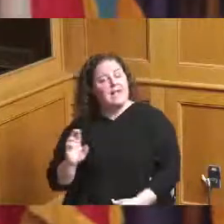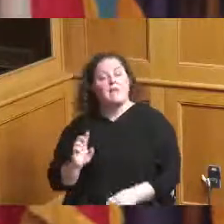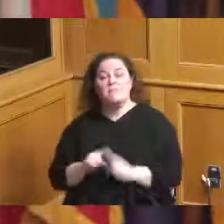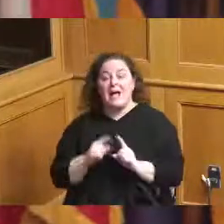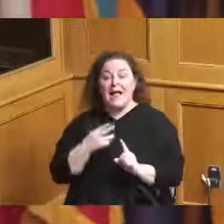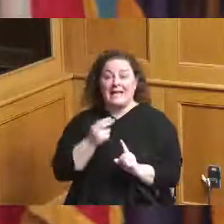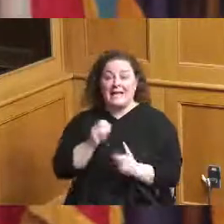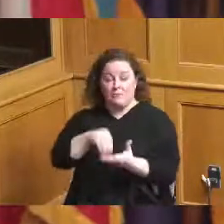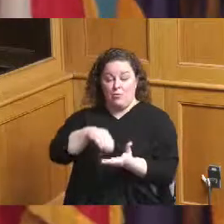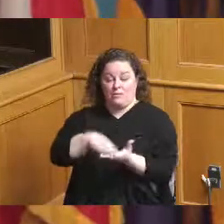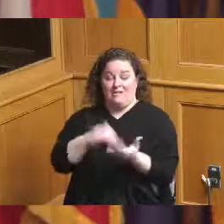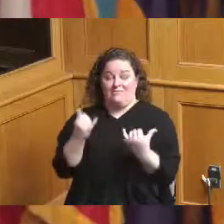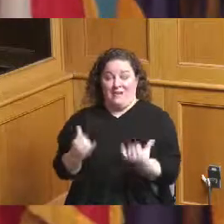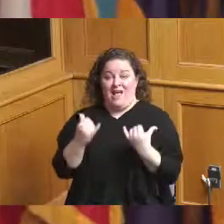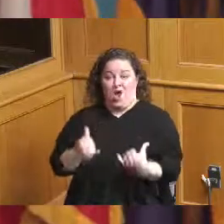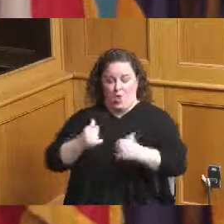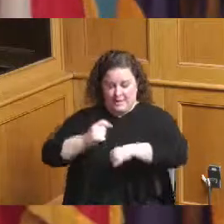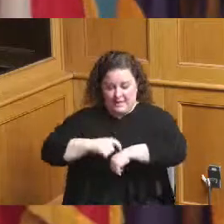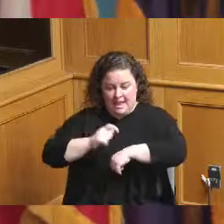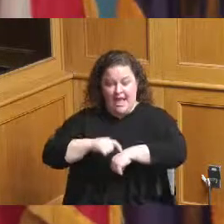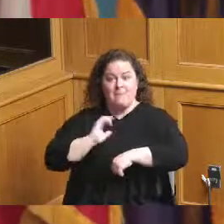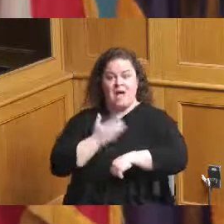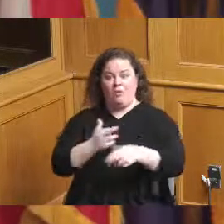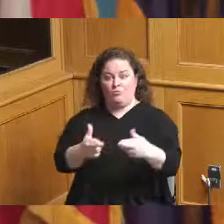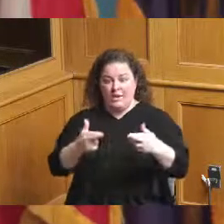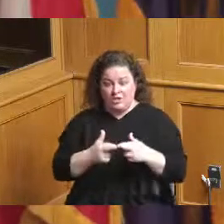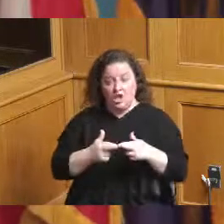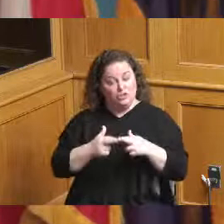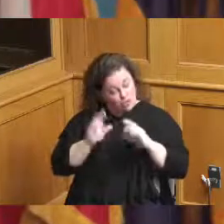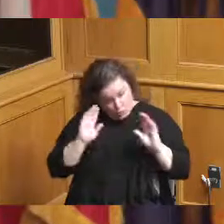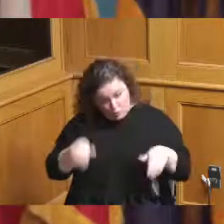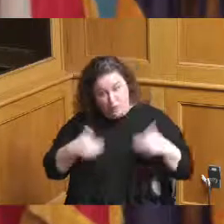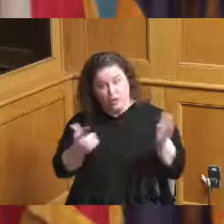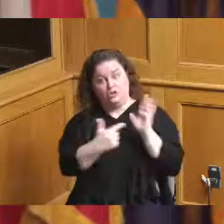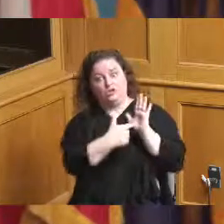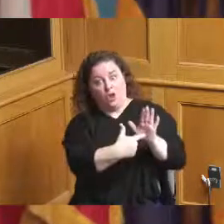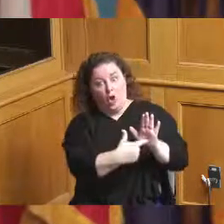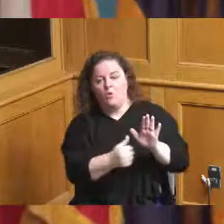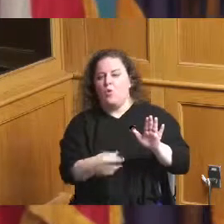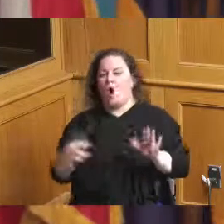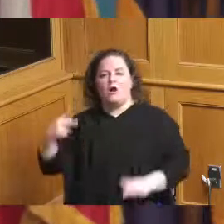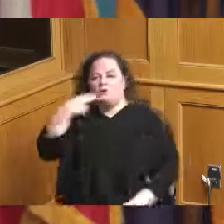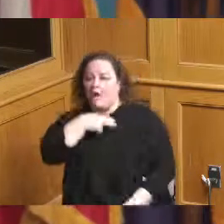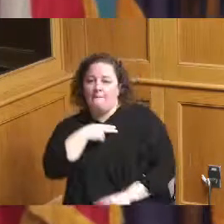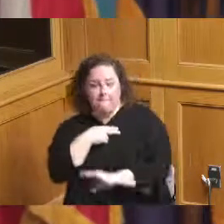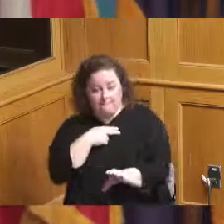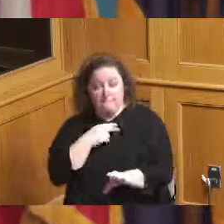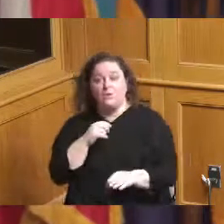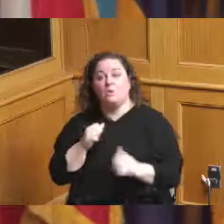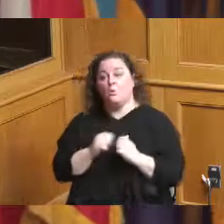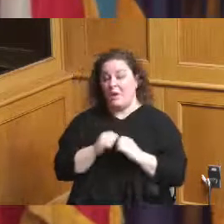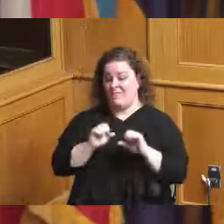is now for our region to put up or shut up with the possible construction of a new convention